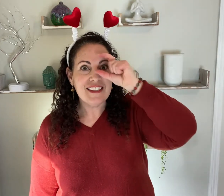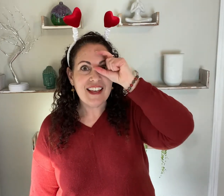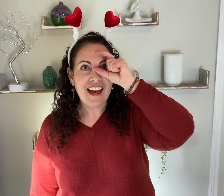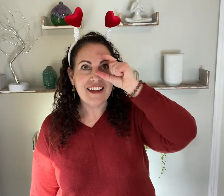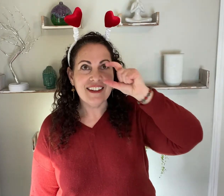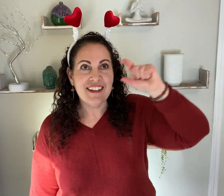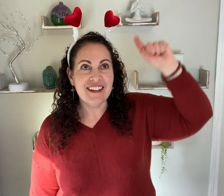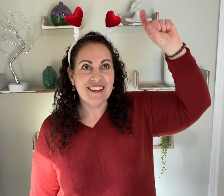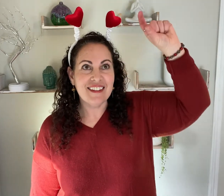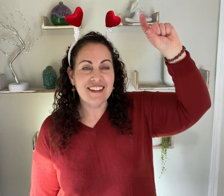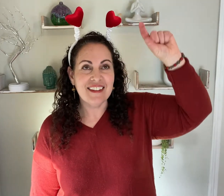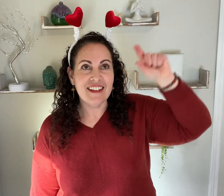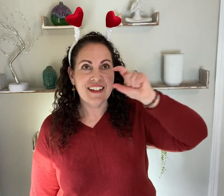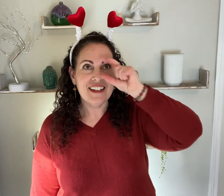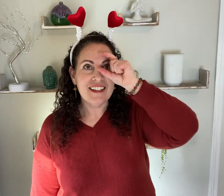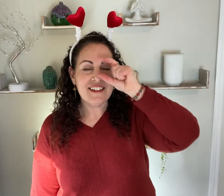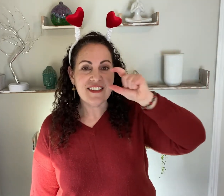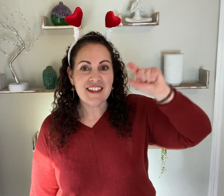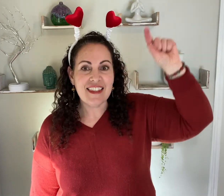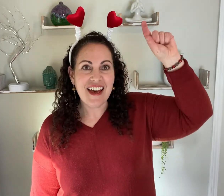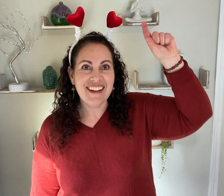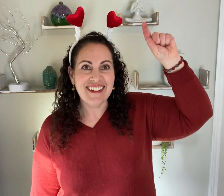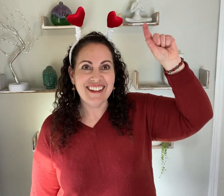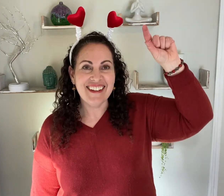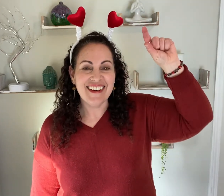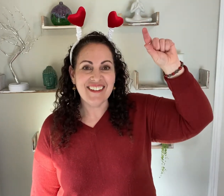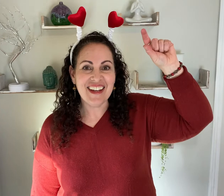in the sky. Just like that.